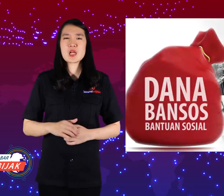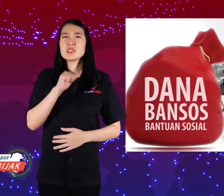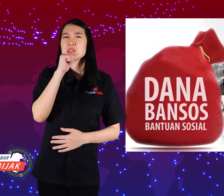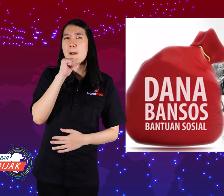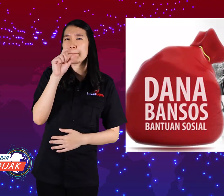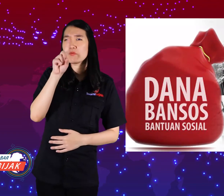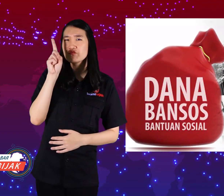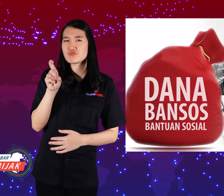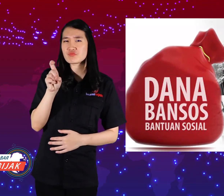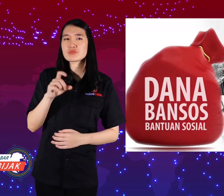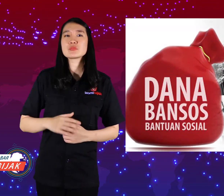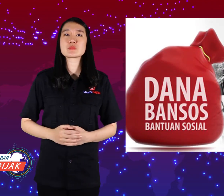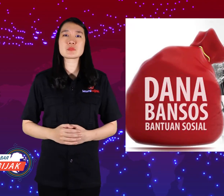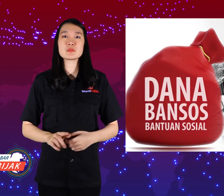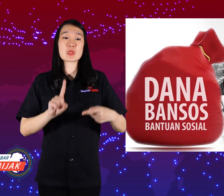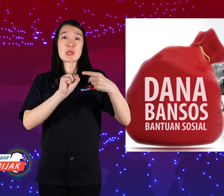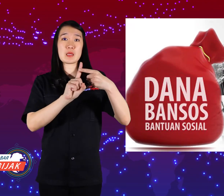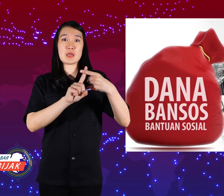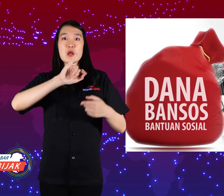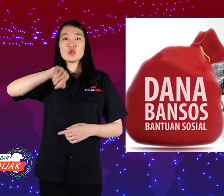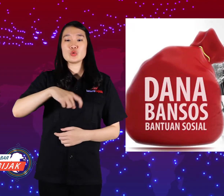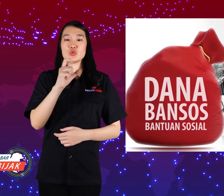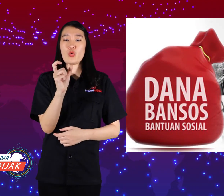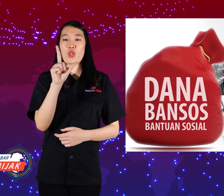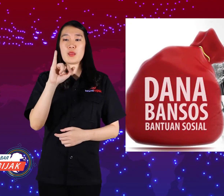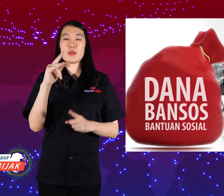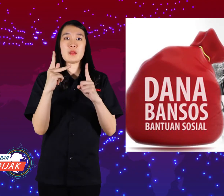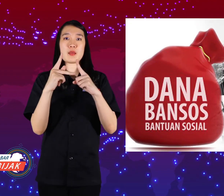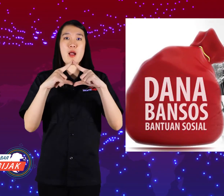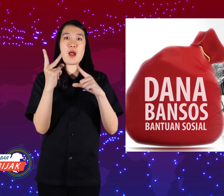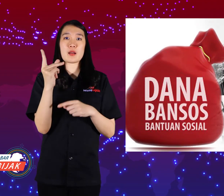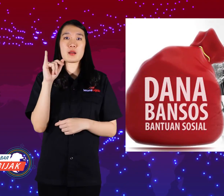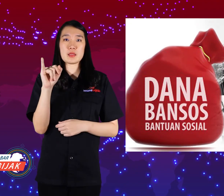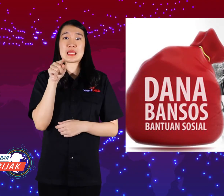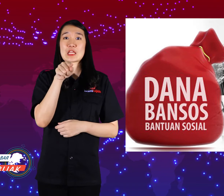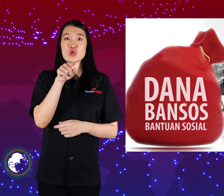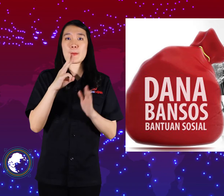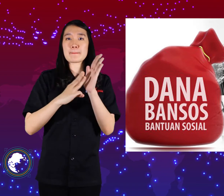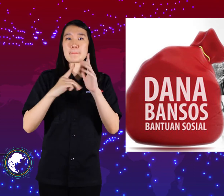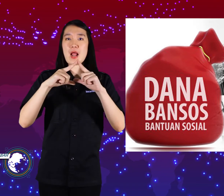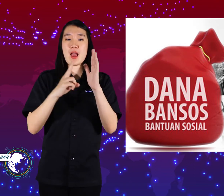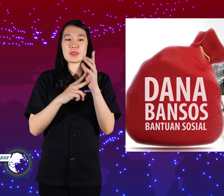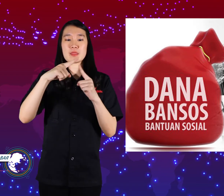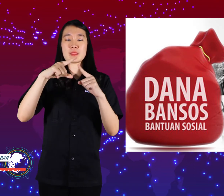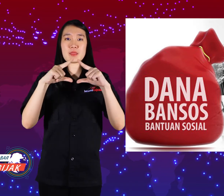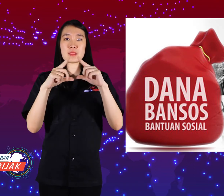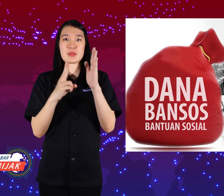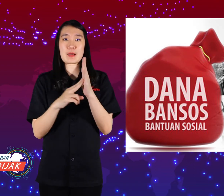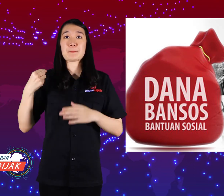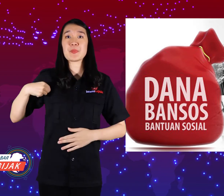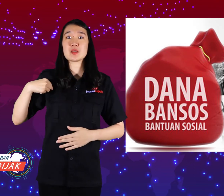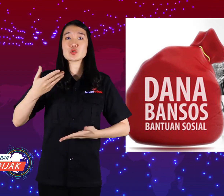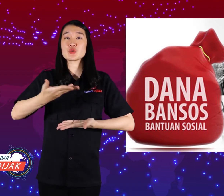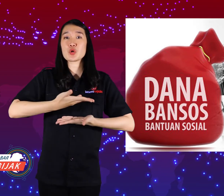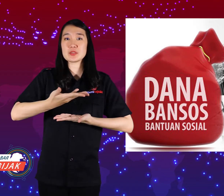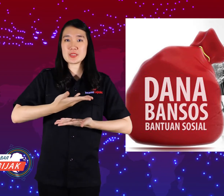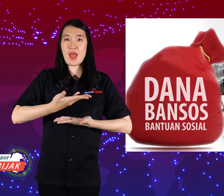The 5 suspects are Juliari Batubara, former minister of social affairs.